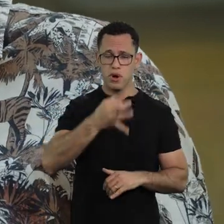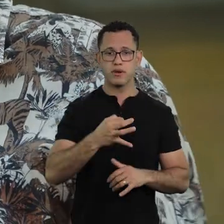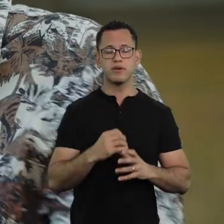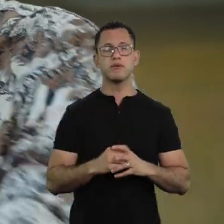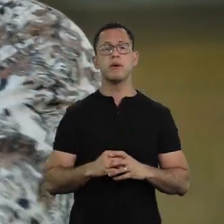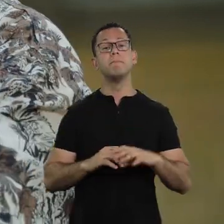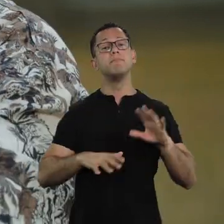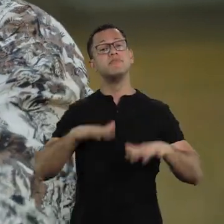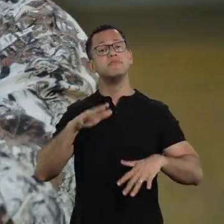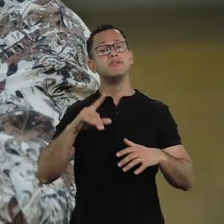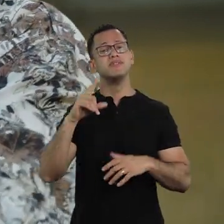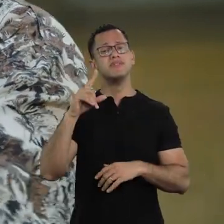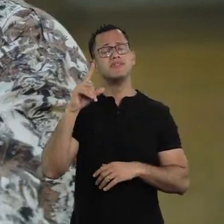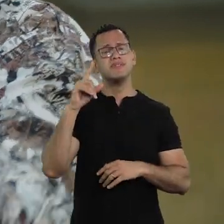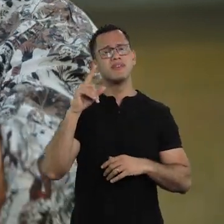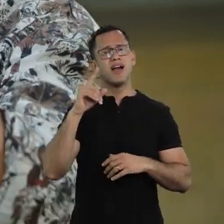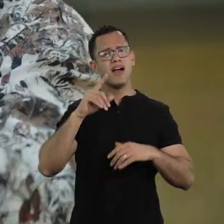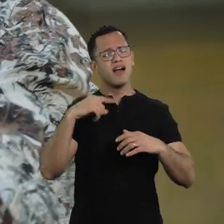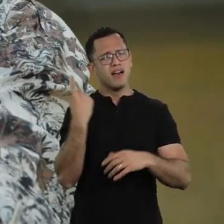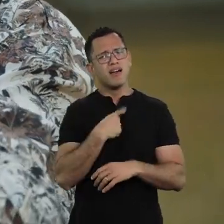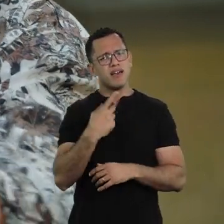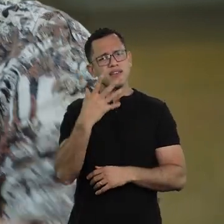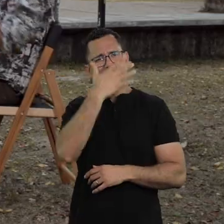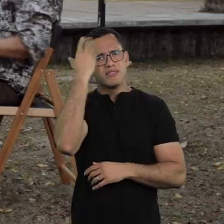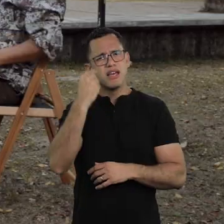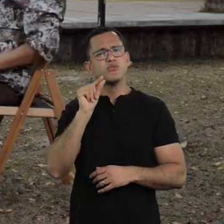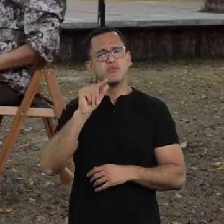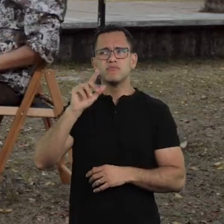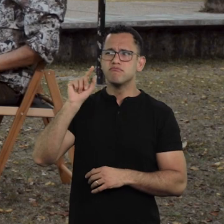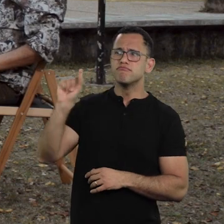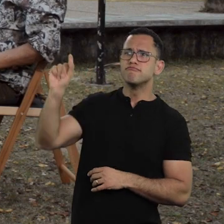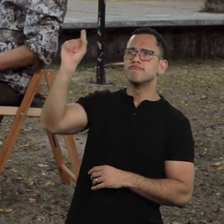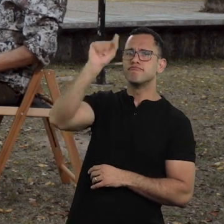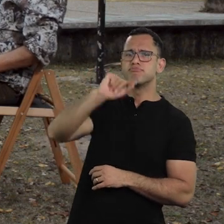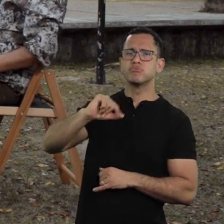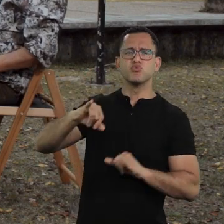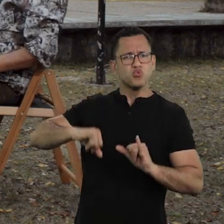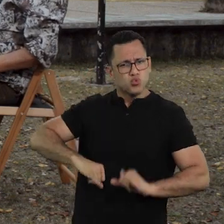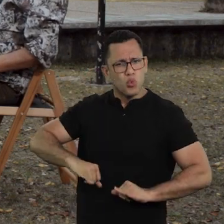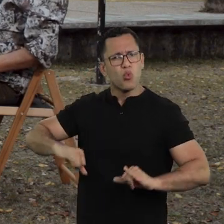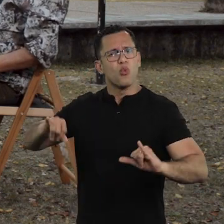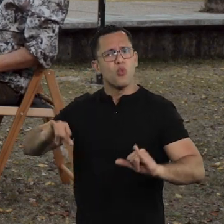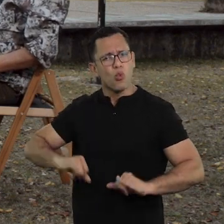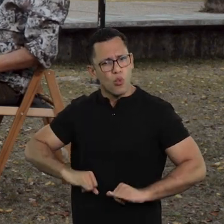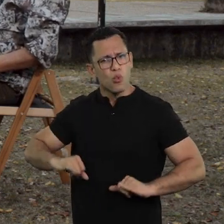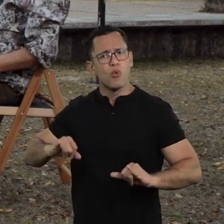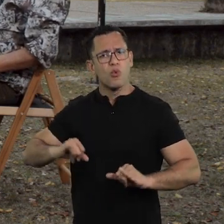this everyday struggle is around us. This everyday struggle is here.